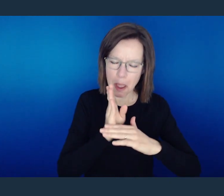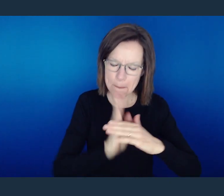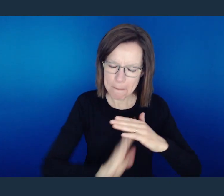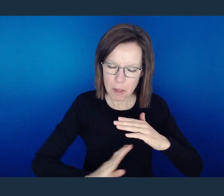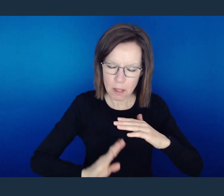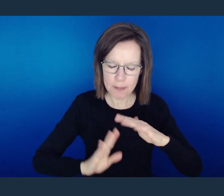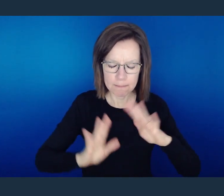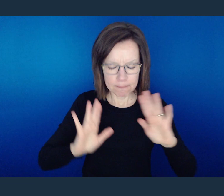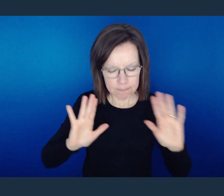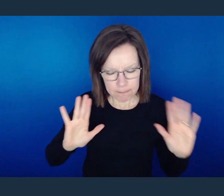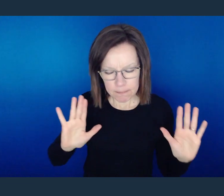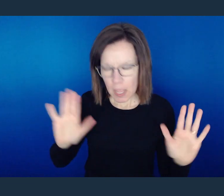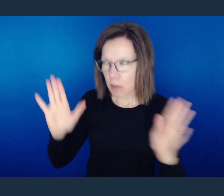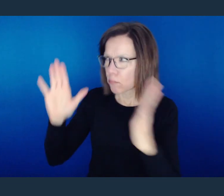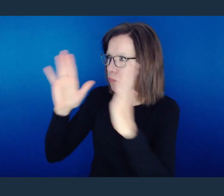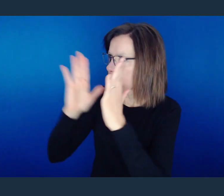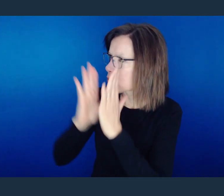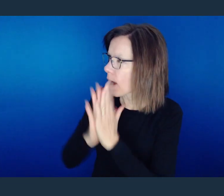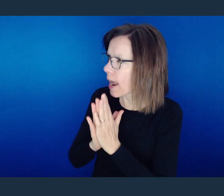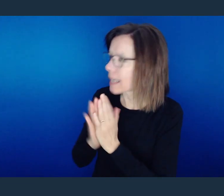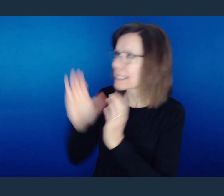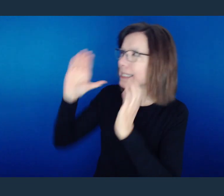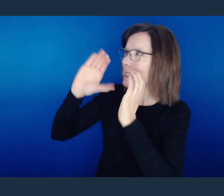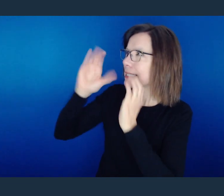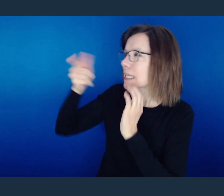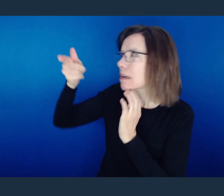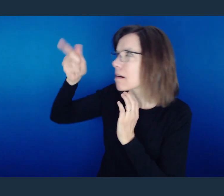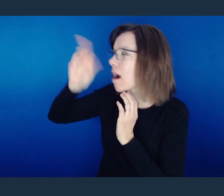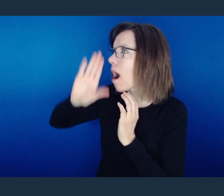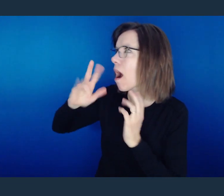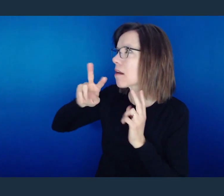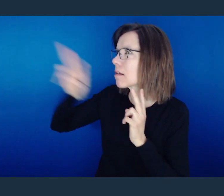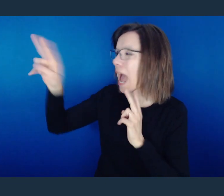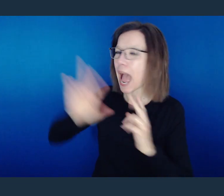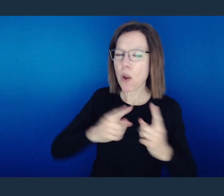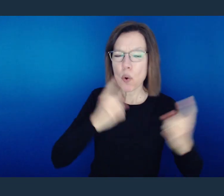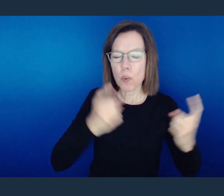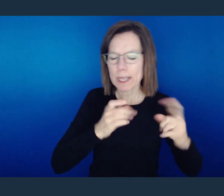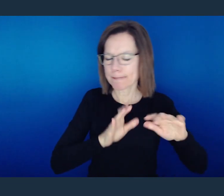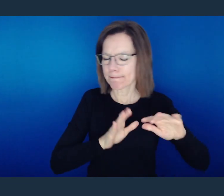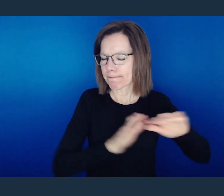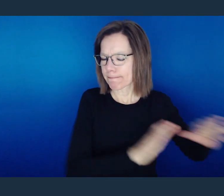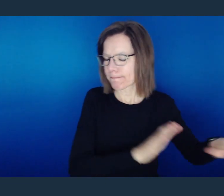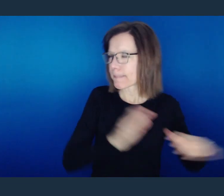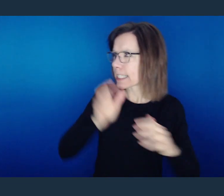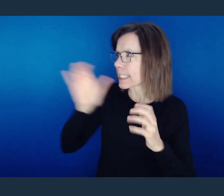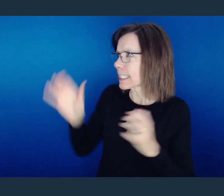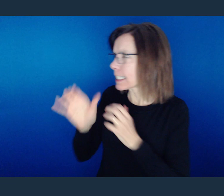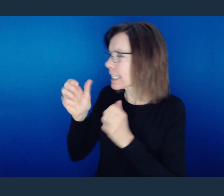Seek God's face and turn from our wicked ways, because then God will hear from heaven and forgive our sins and heal the land.